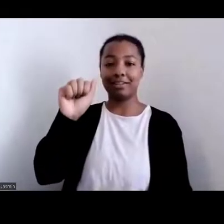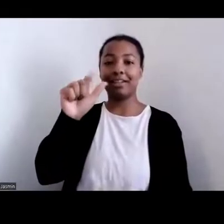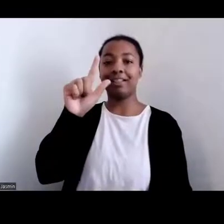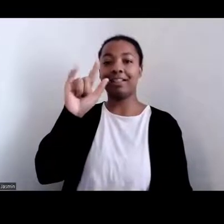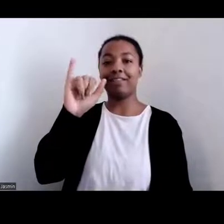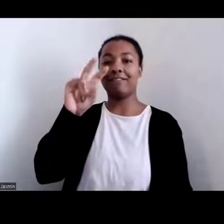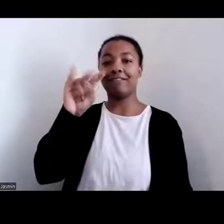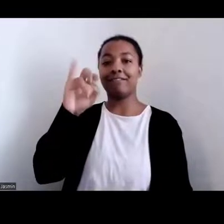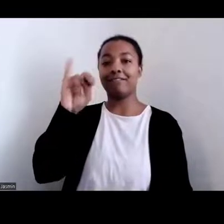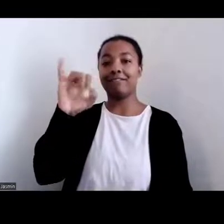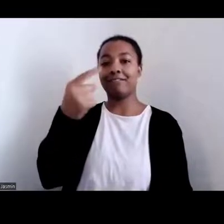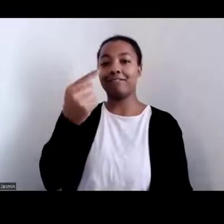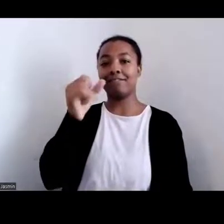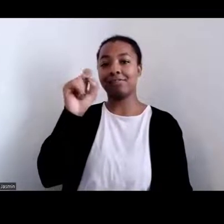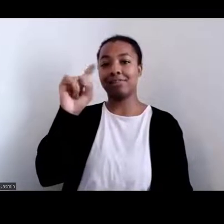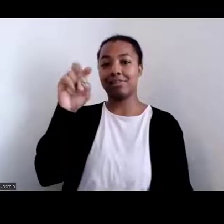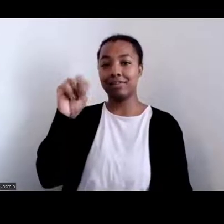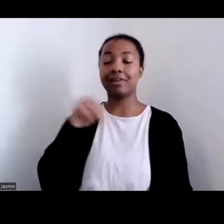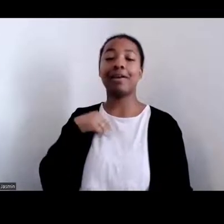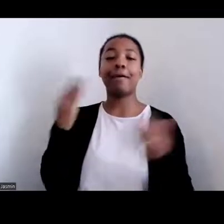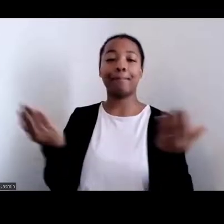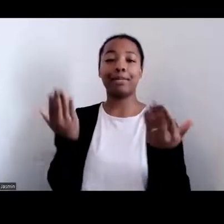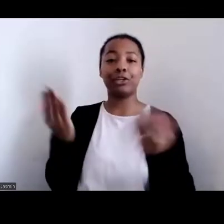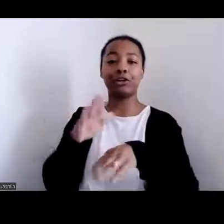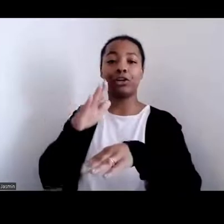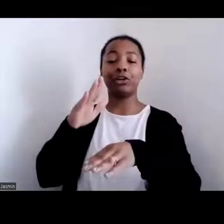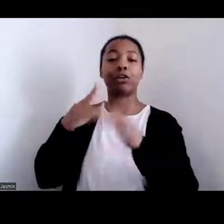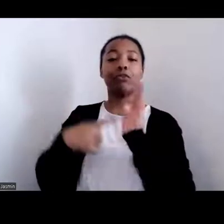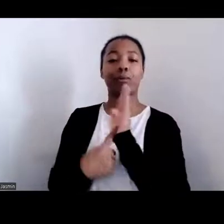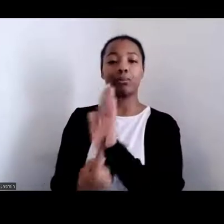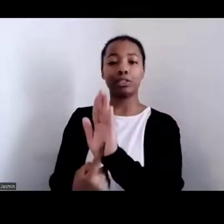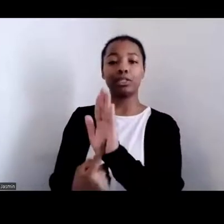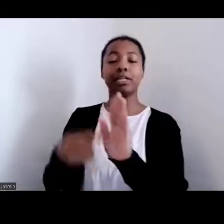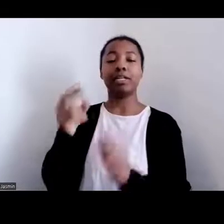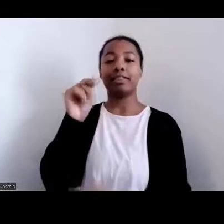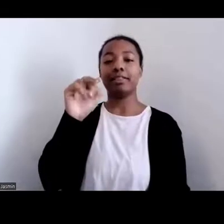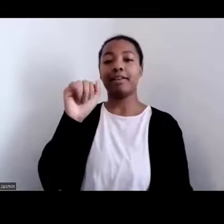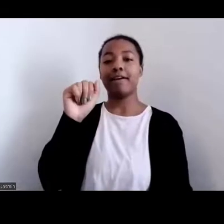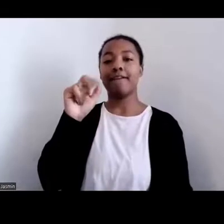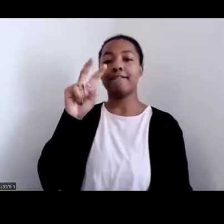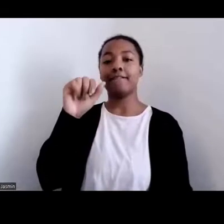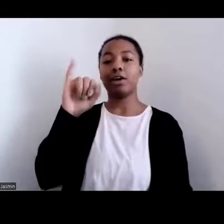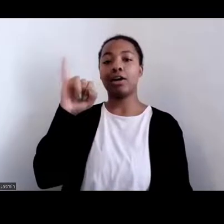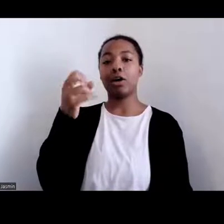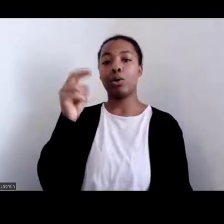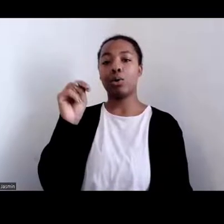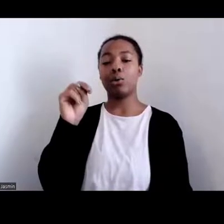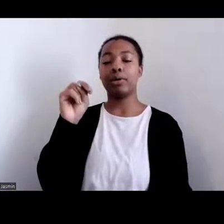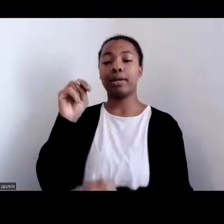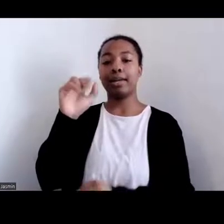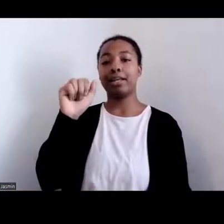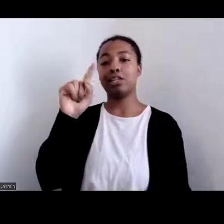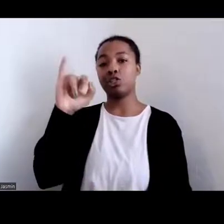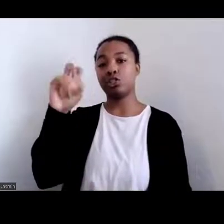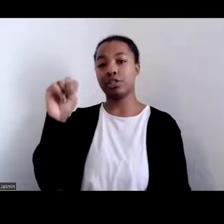And I am here on the Navajo Nation, the New Mexico side. I'm going to introduce myself in my language.